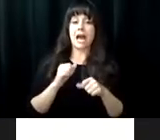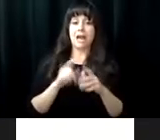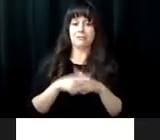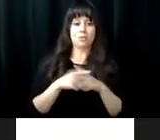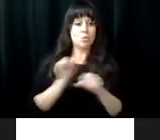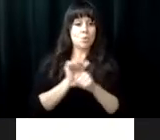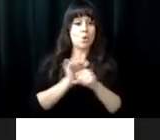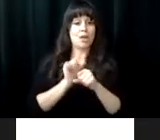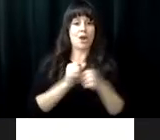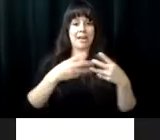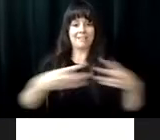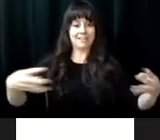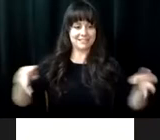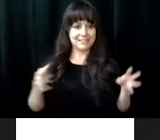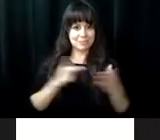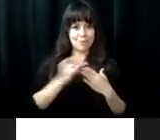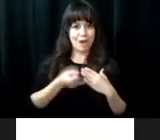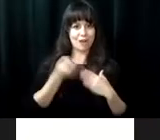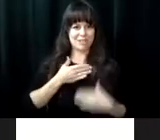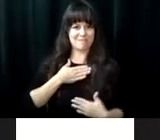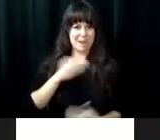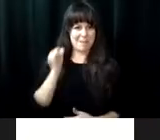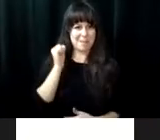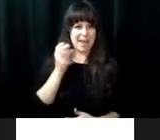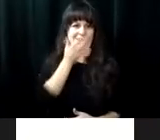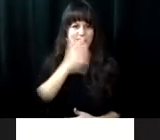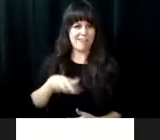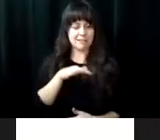want to do. >> I have worked